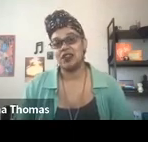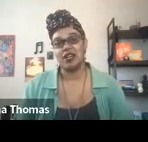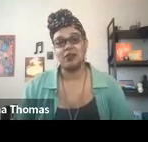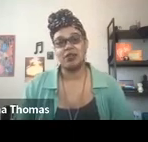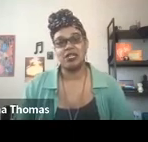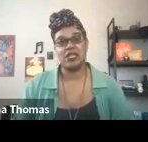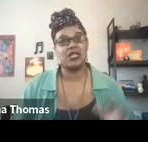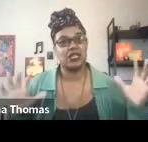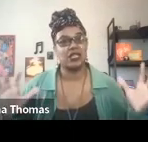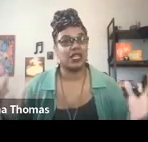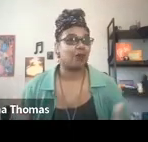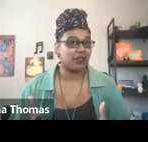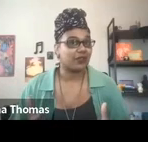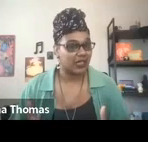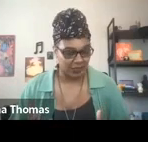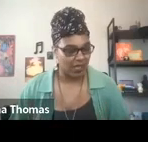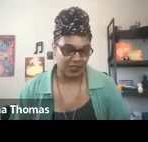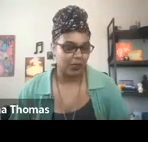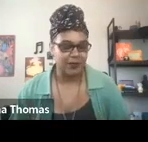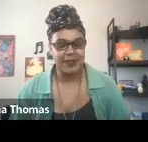and our community collaboratively as possible.